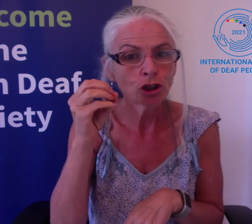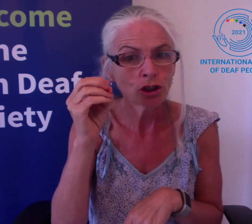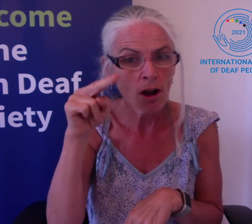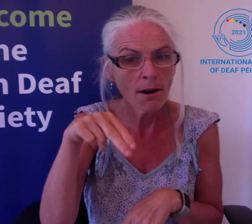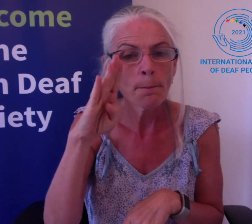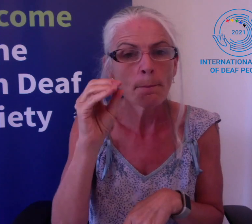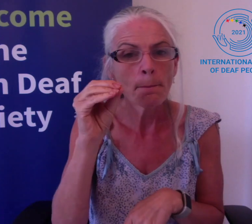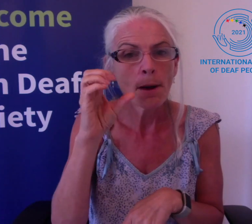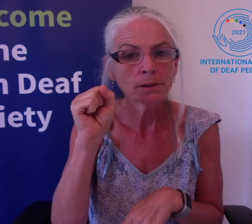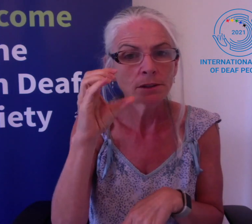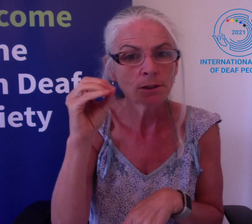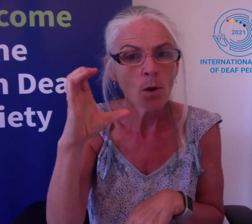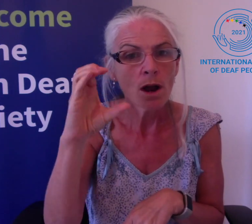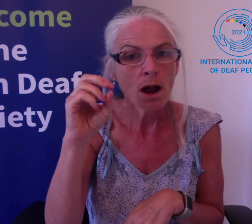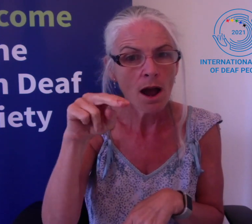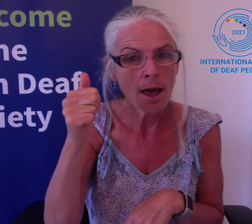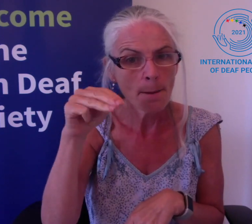We've asked Dr John Bosco Conama to tell us a